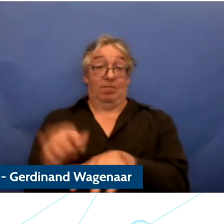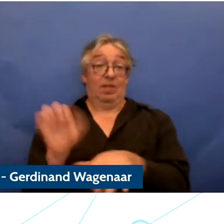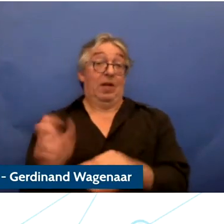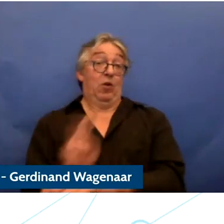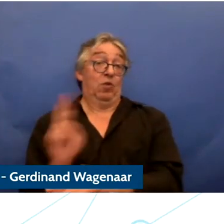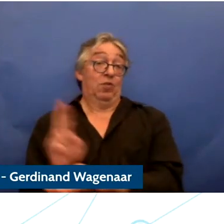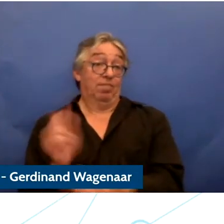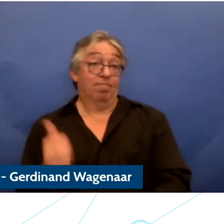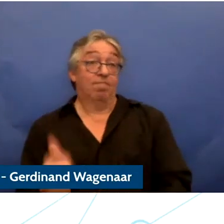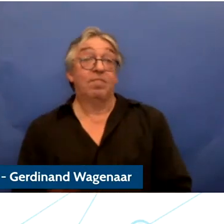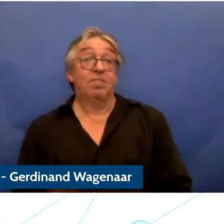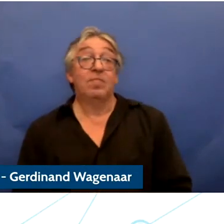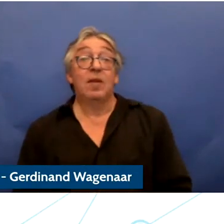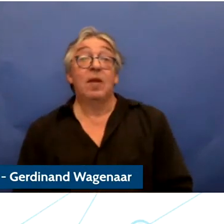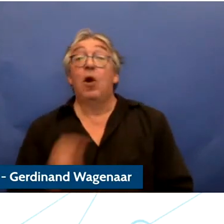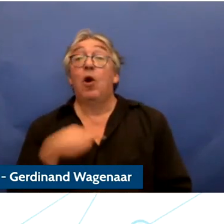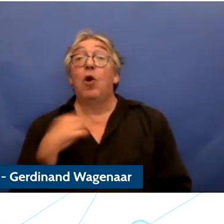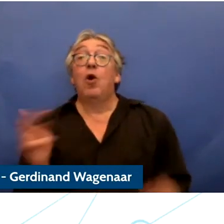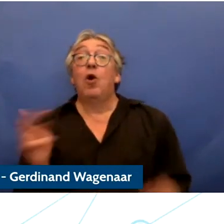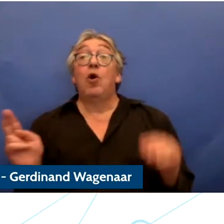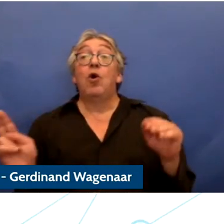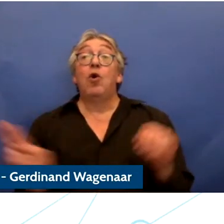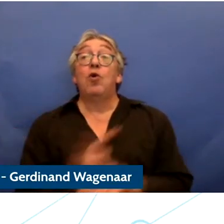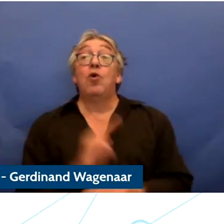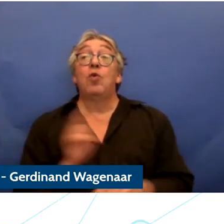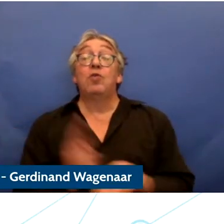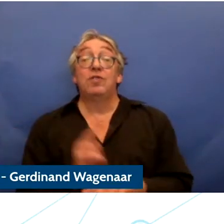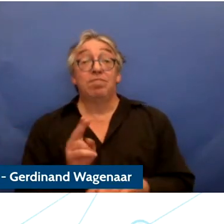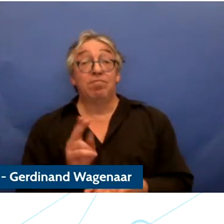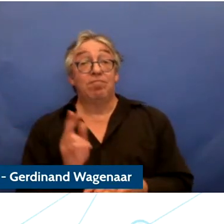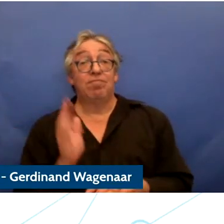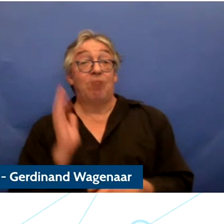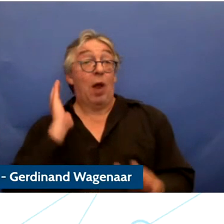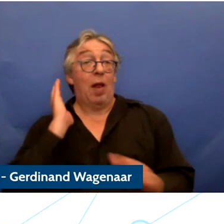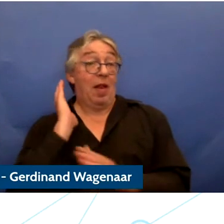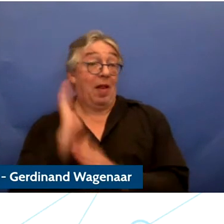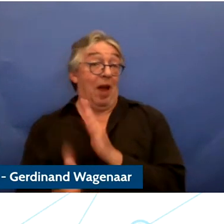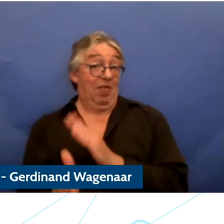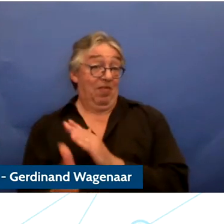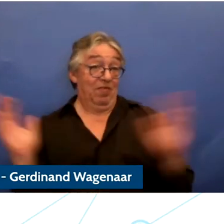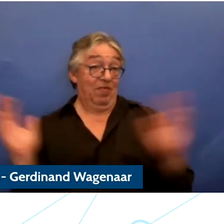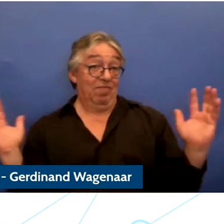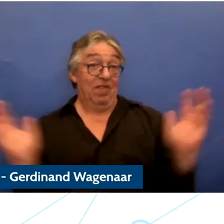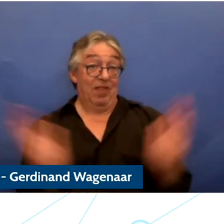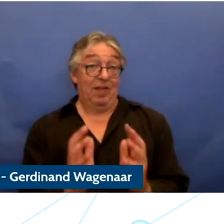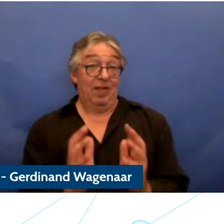captioning, we are using the teams live event for the teams plenary sections to